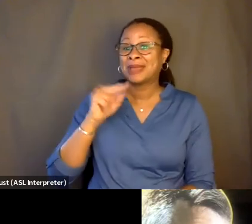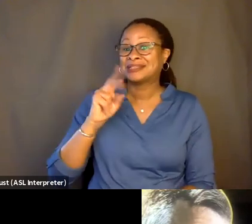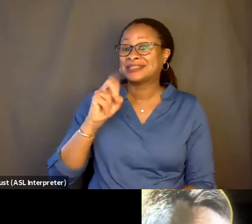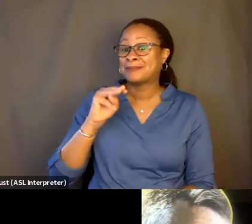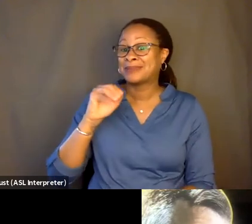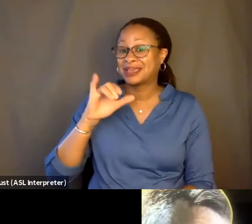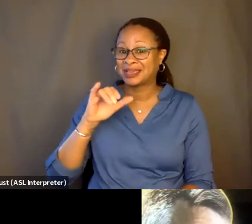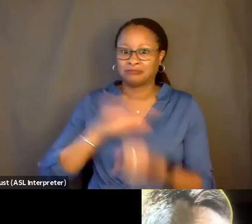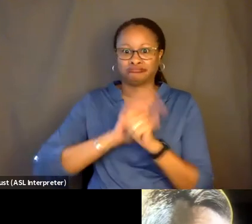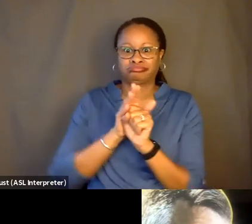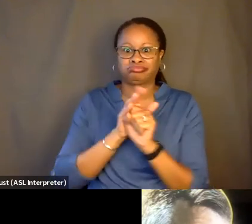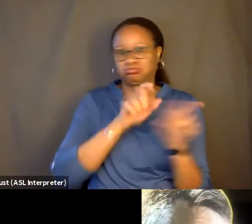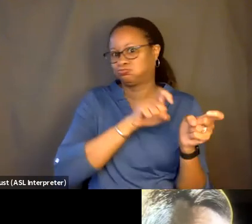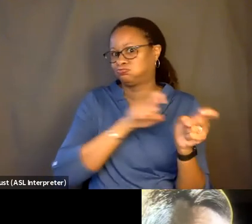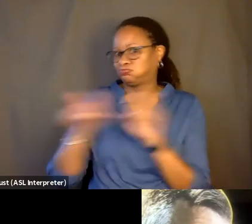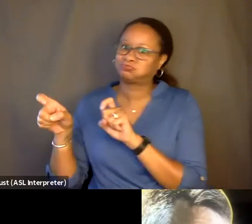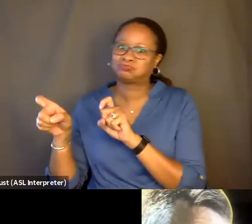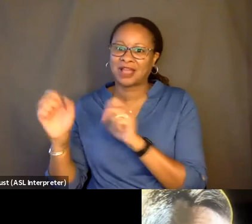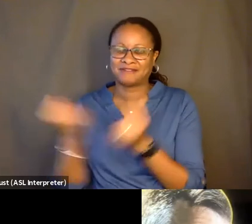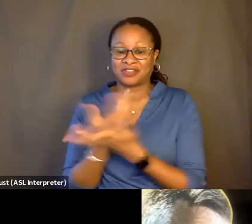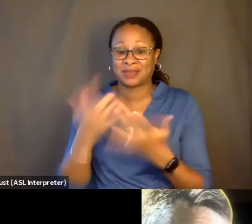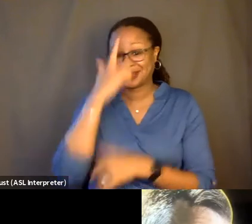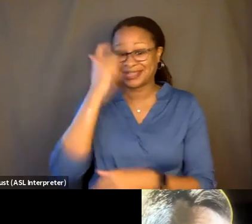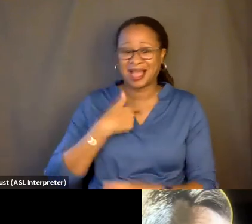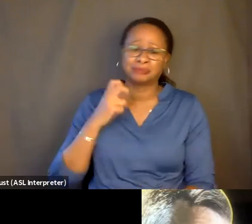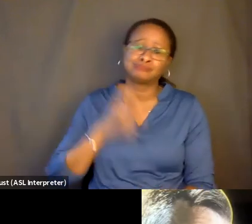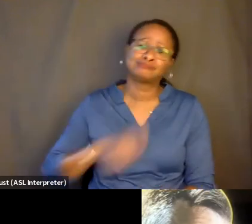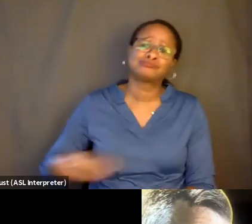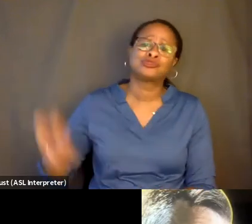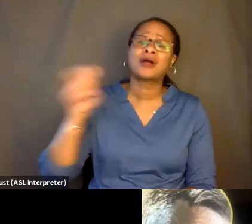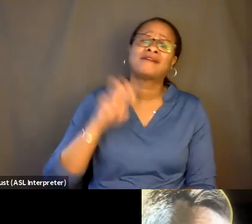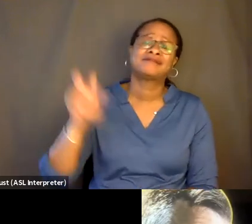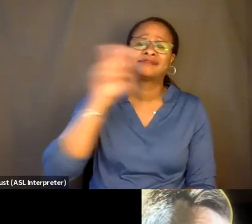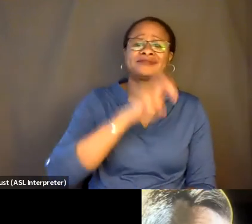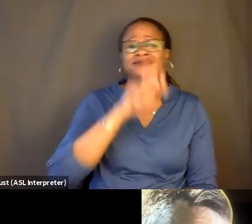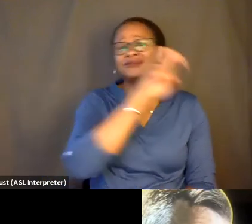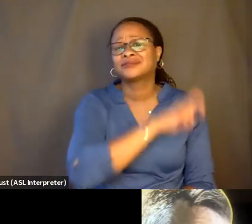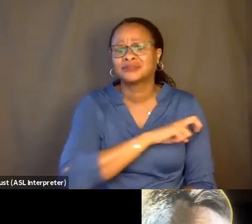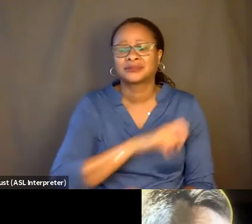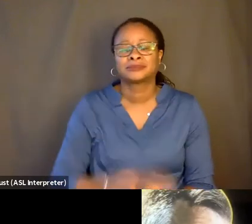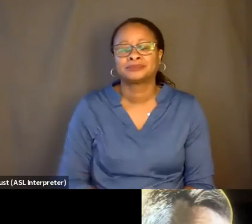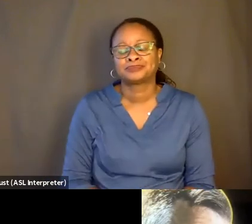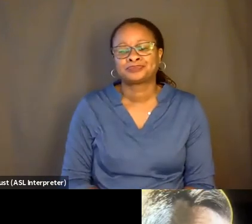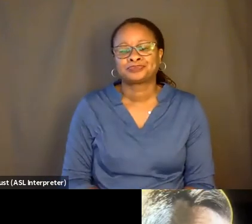And because I had been traveling at the time when the pandemic first started--